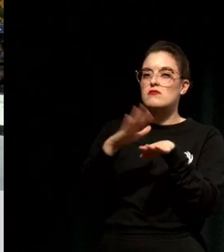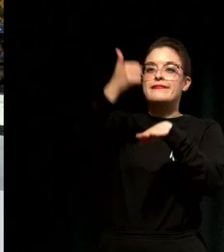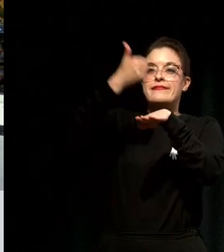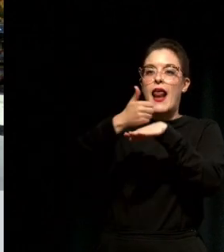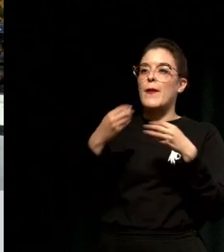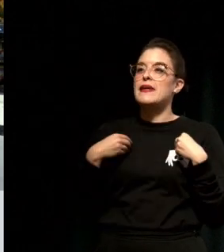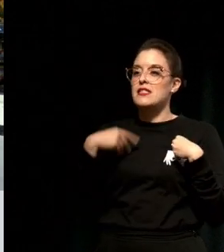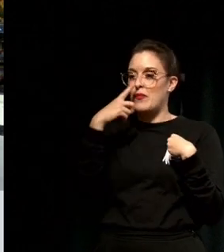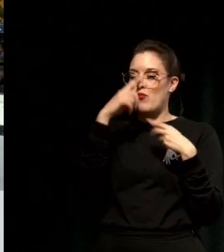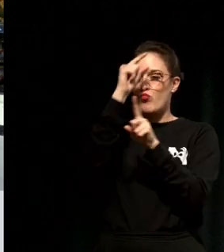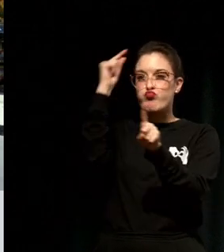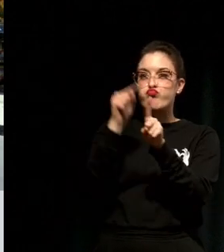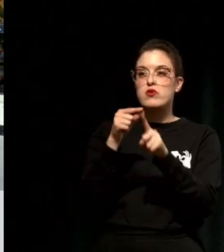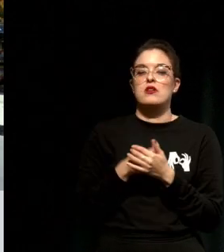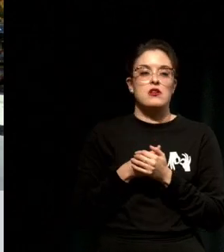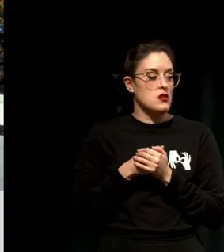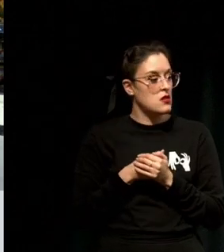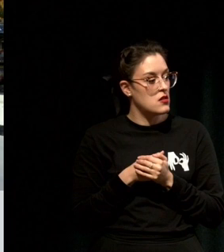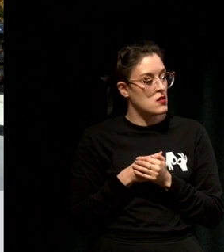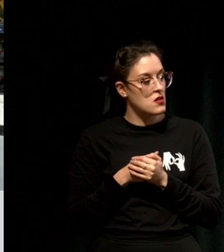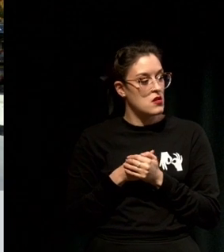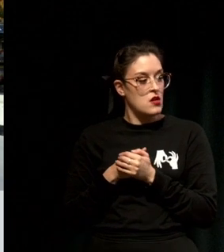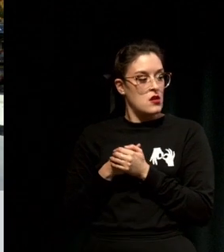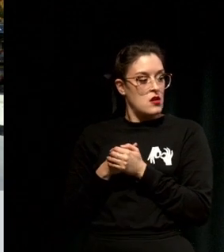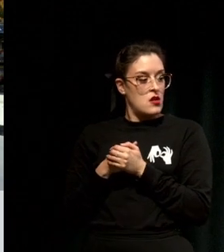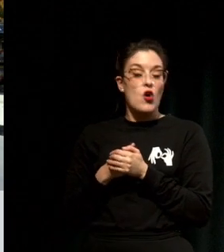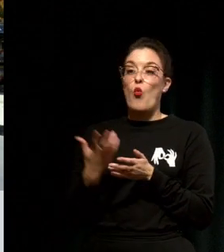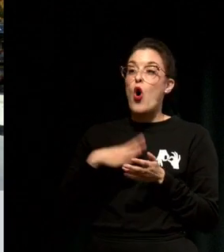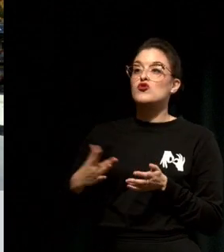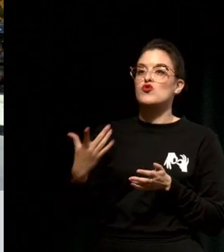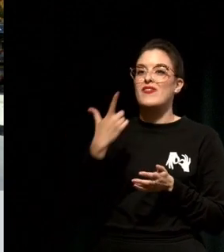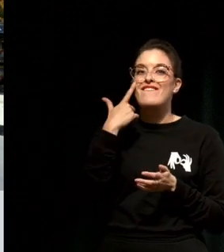win for all creative solutions to the problems that we face.